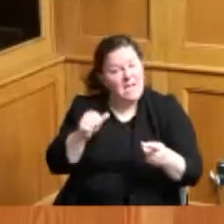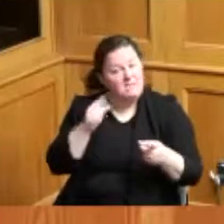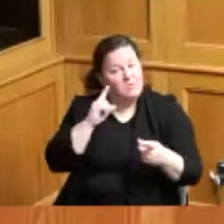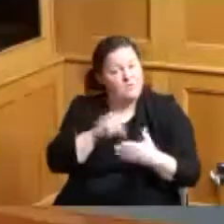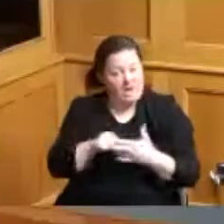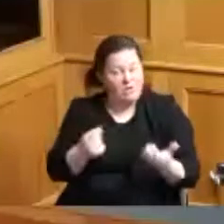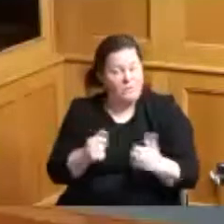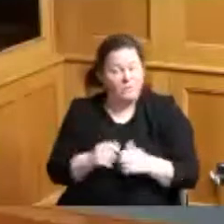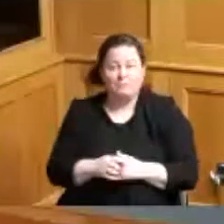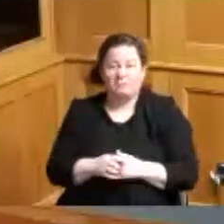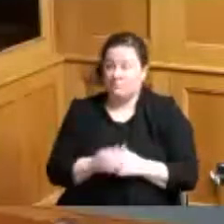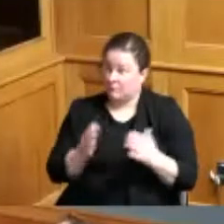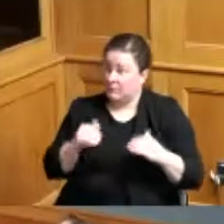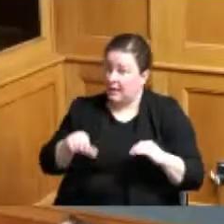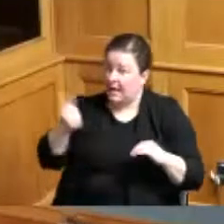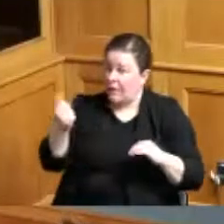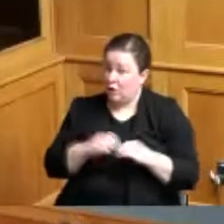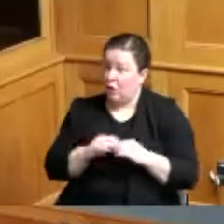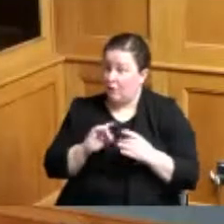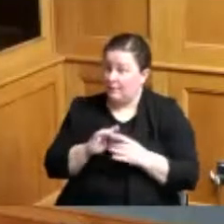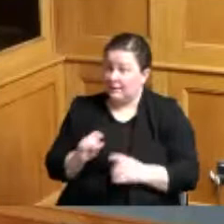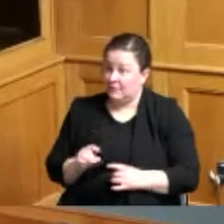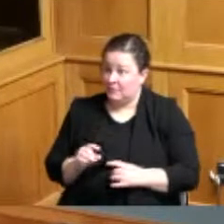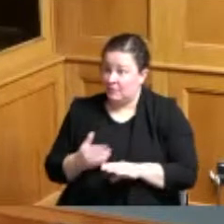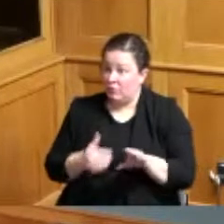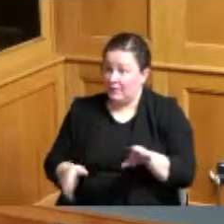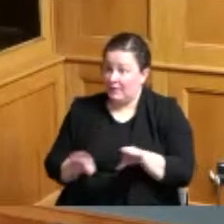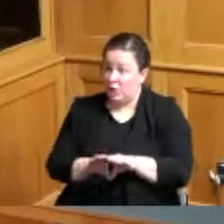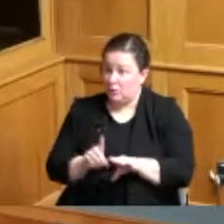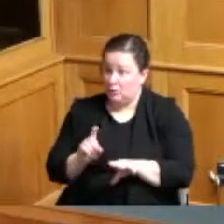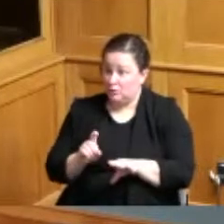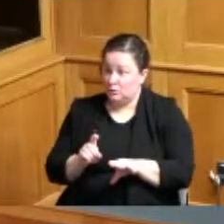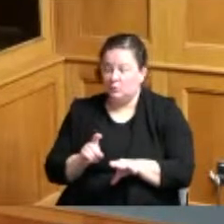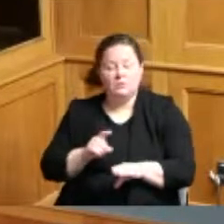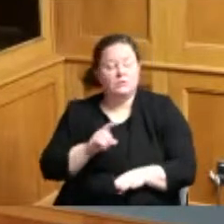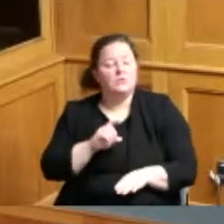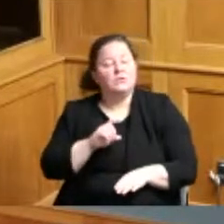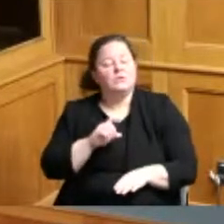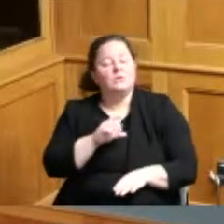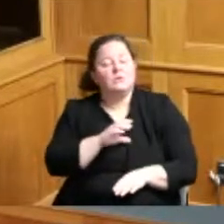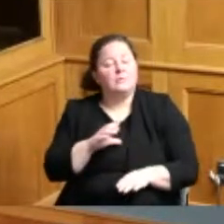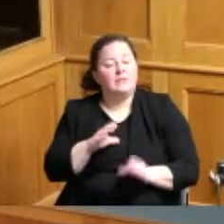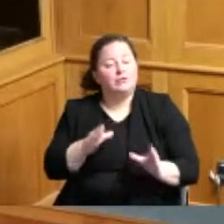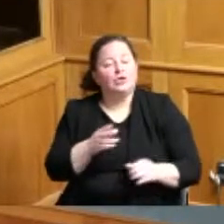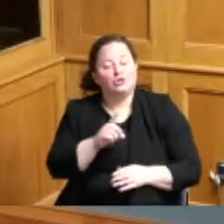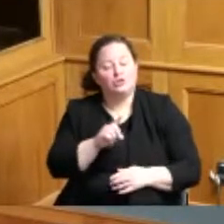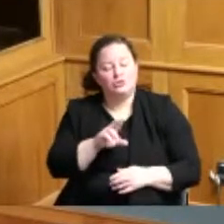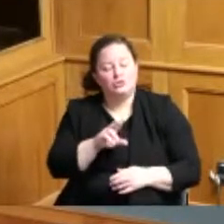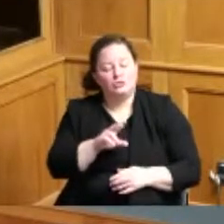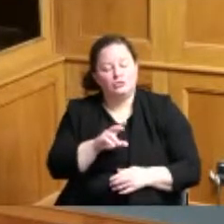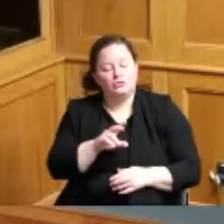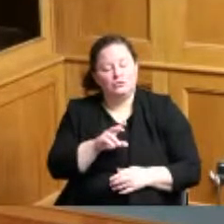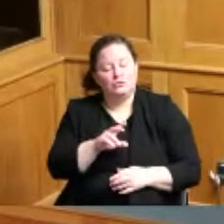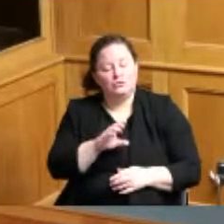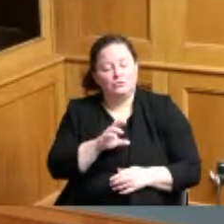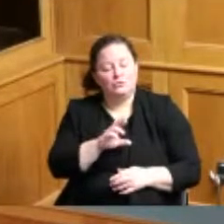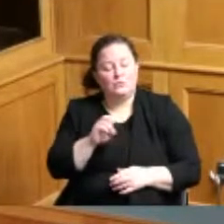yes I just want to thank you for looking into that and look forward to it I think it would be great